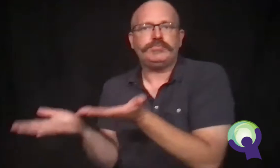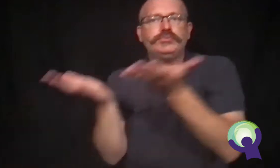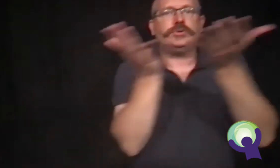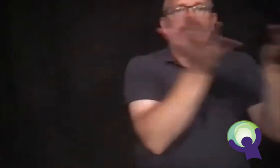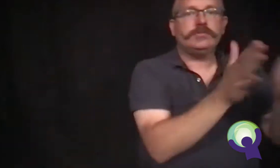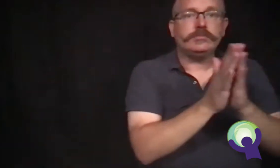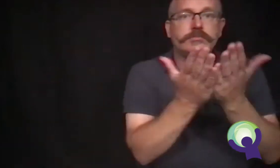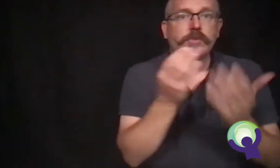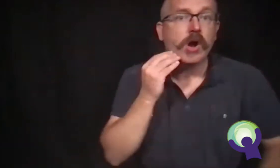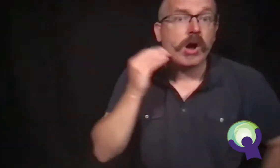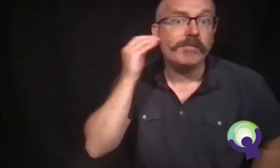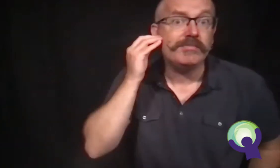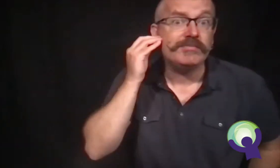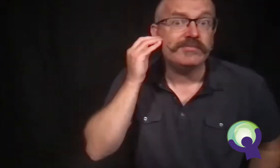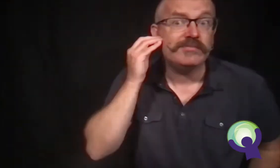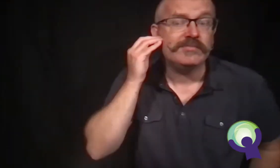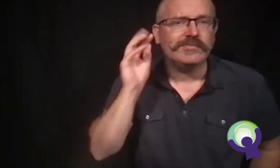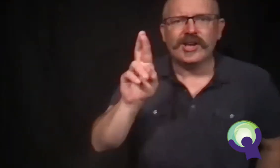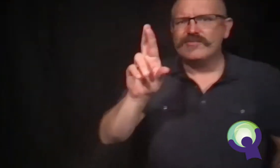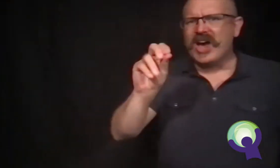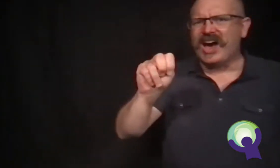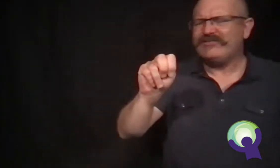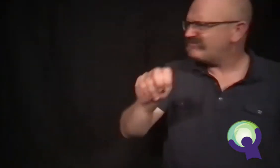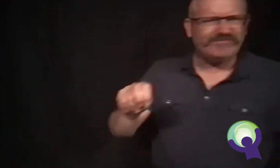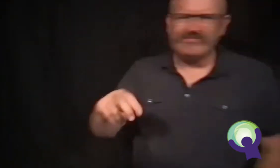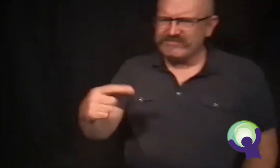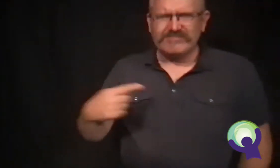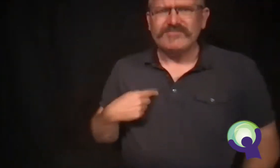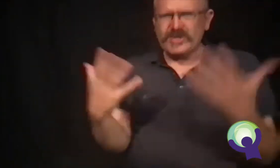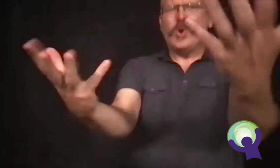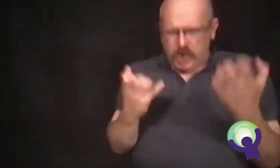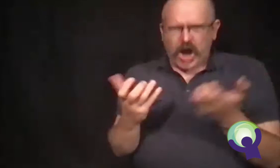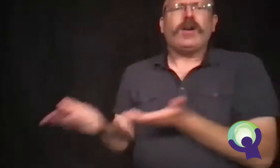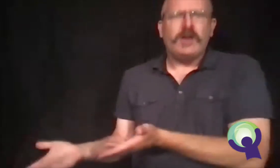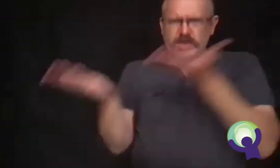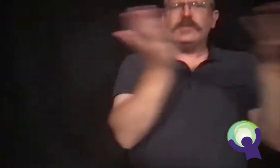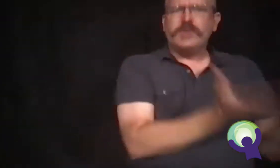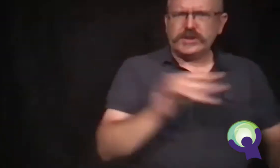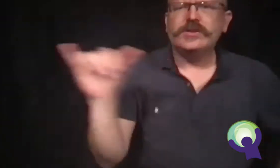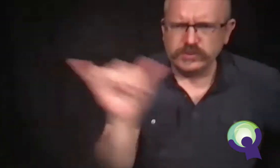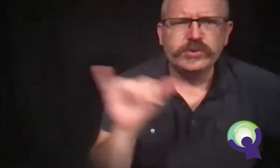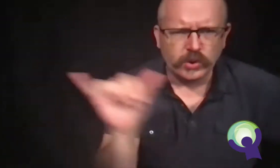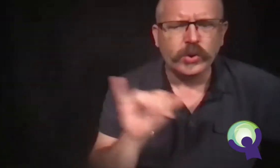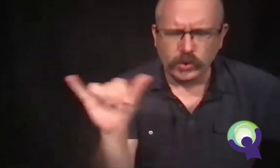Today, I want to check them out," said Ron. Mrs. Scott and the desk clerk did not know what to do.